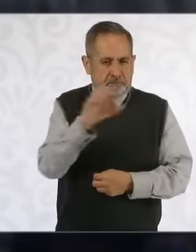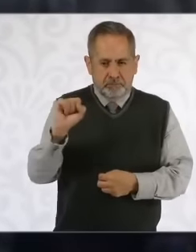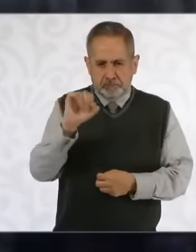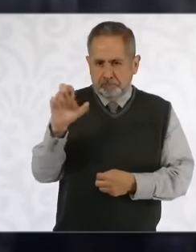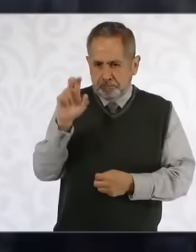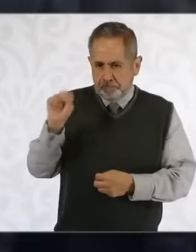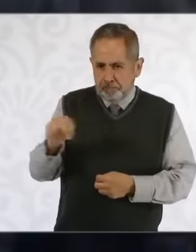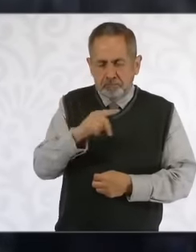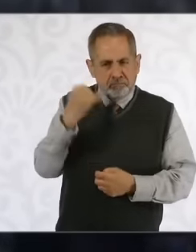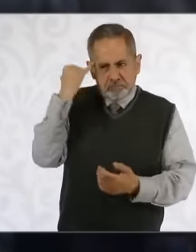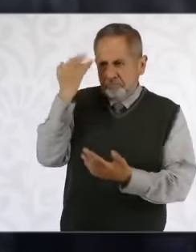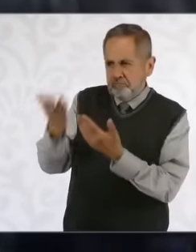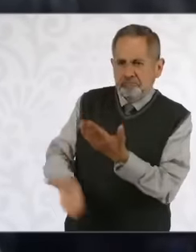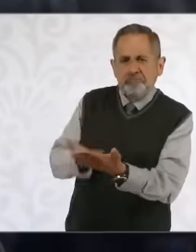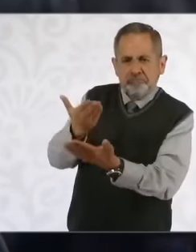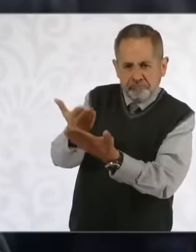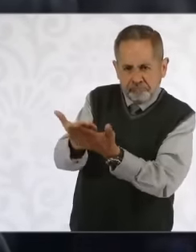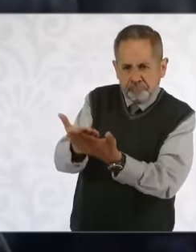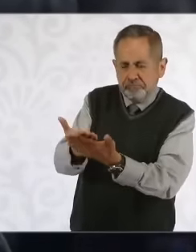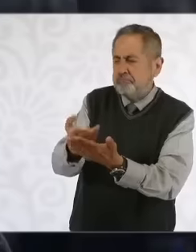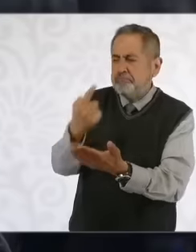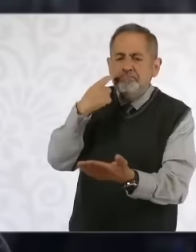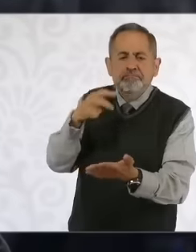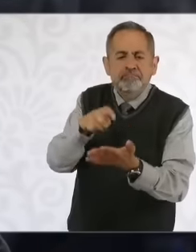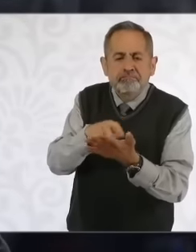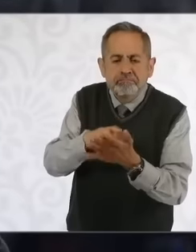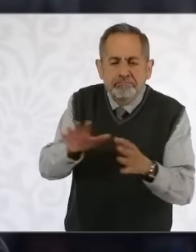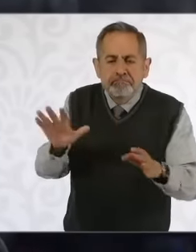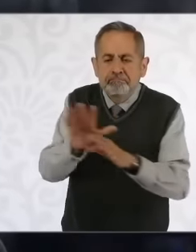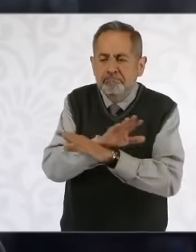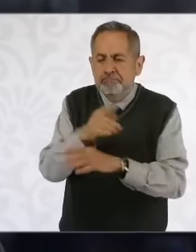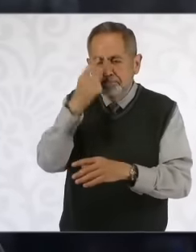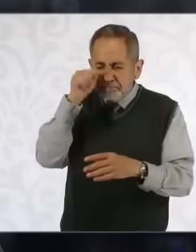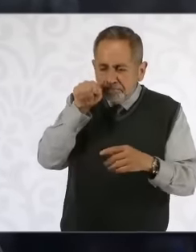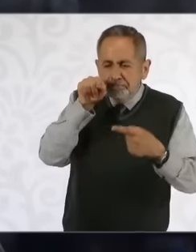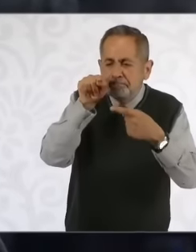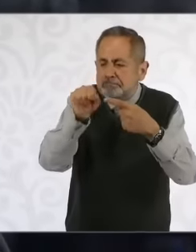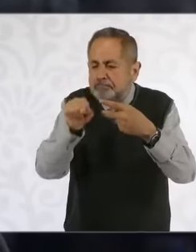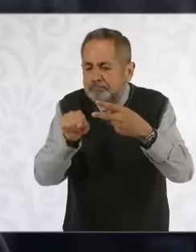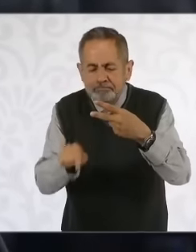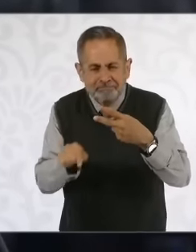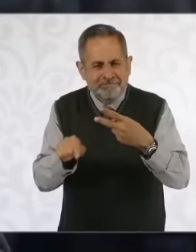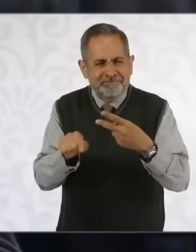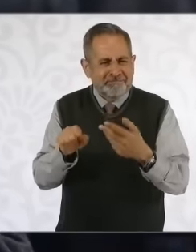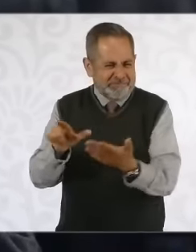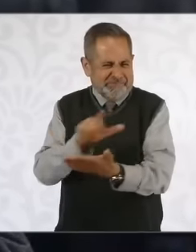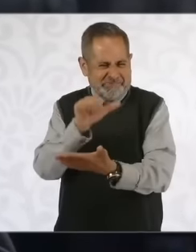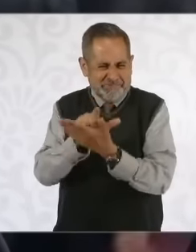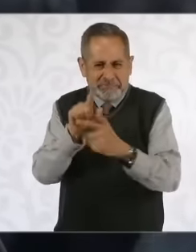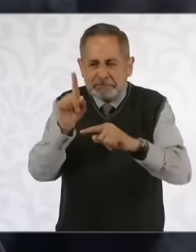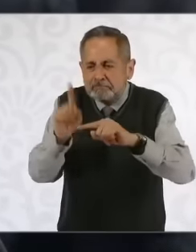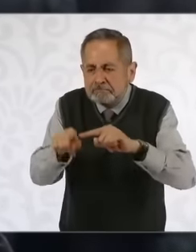a draft resolution on the action of unconstitutionality where he plans to